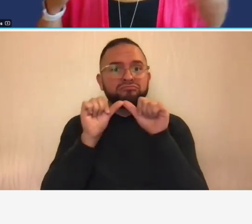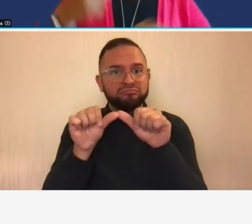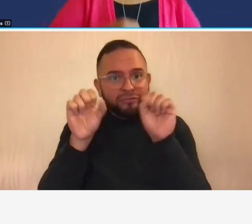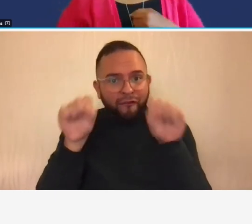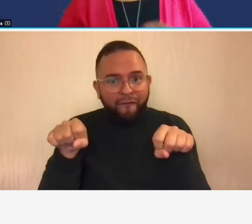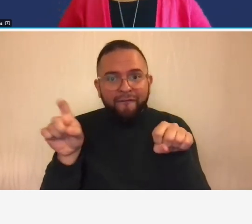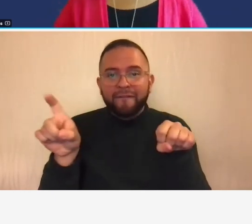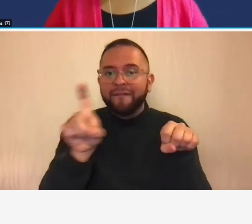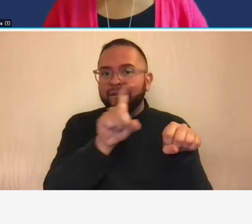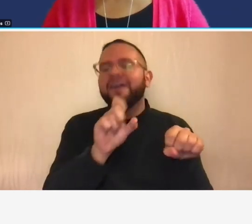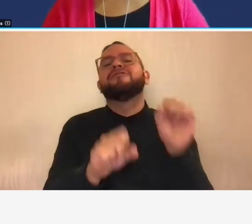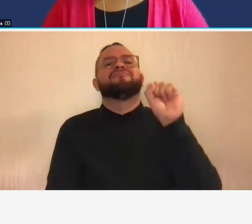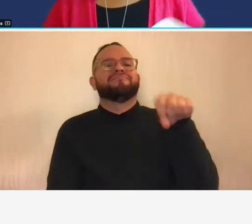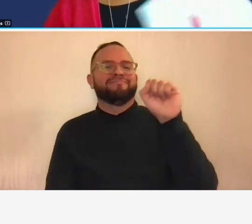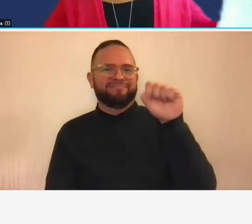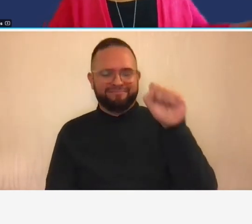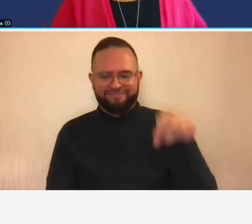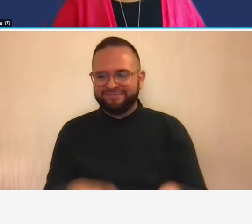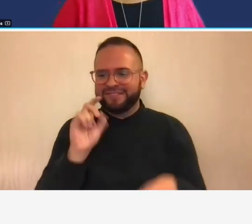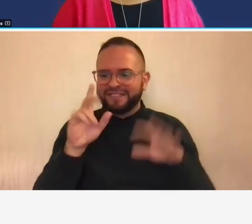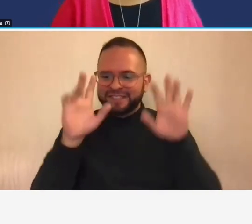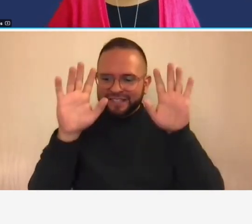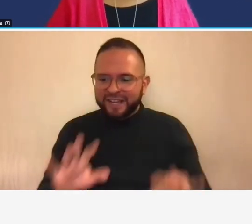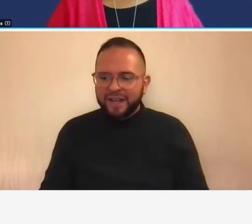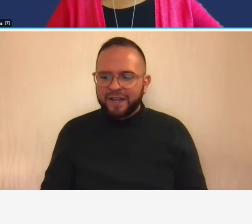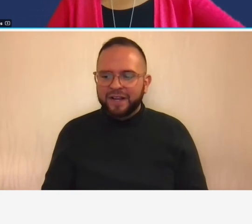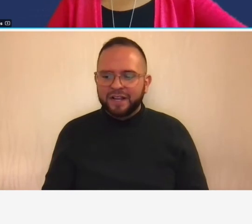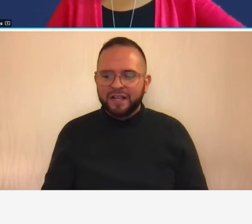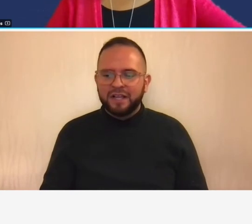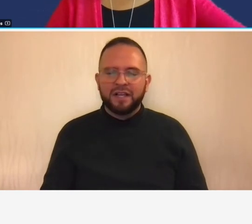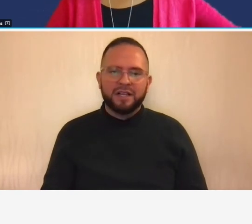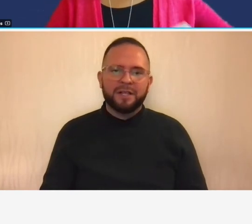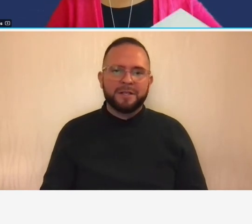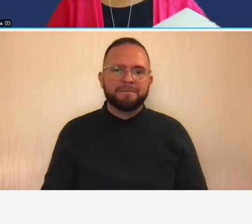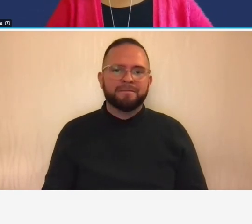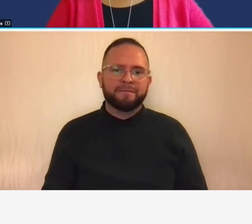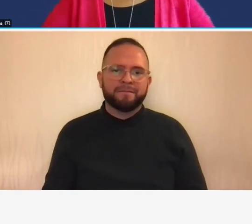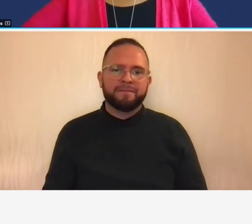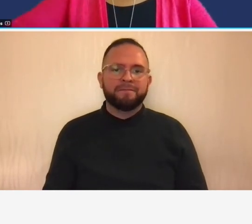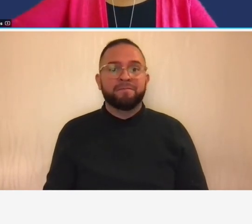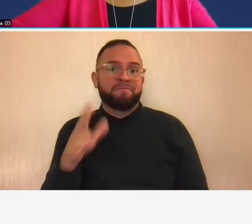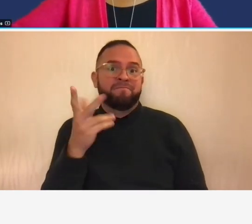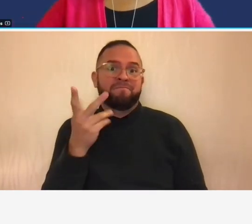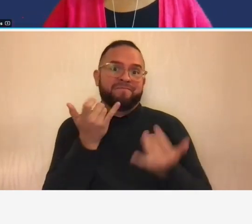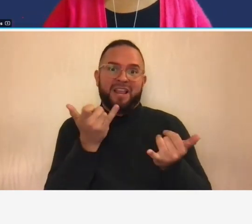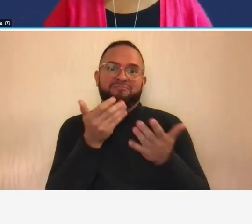we're good okay great okay well actually we are down to the to the end so i'm going to make sure